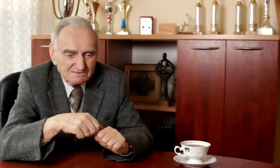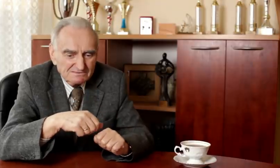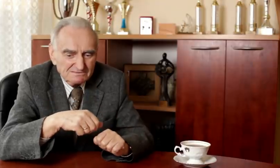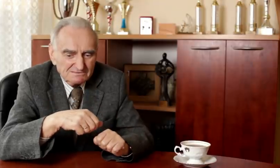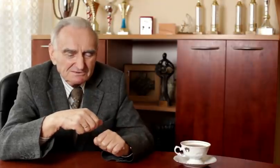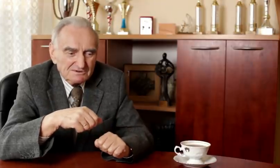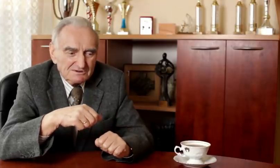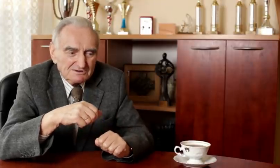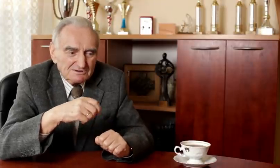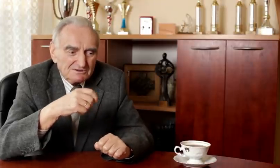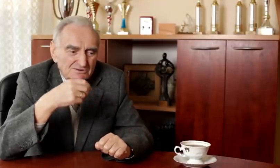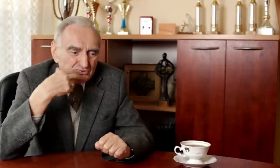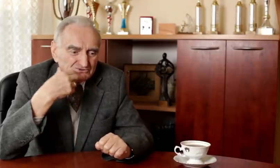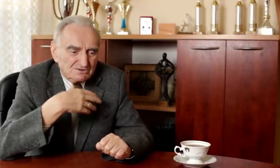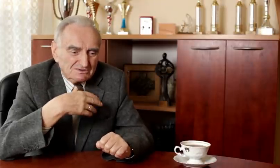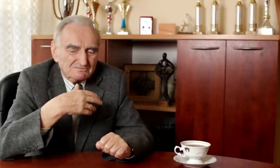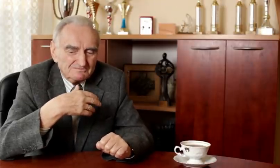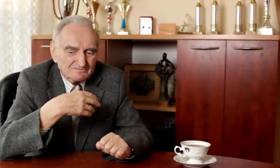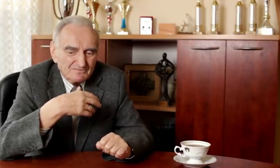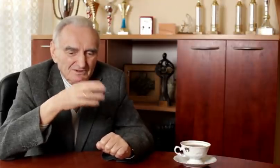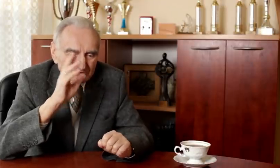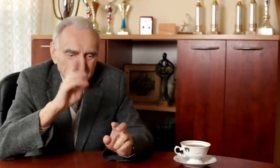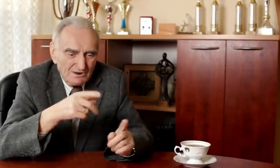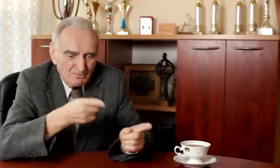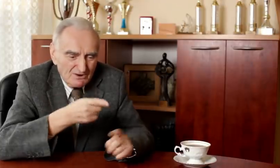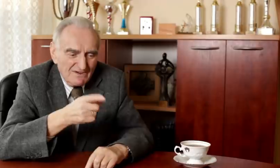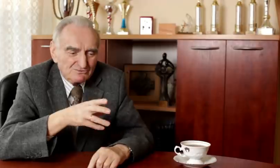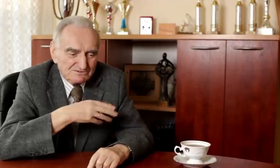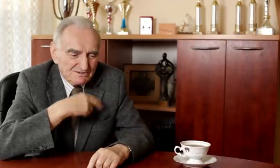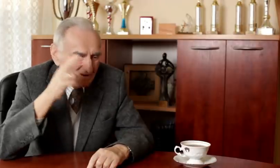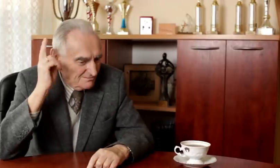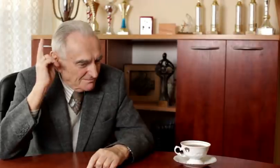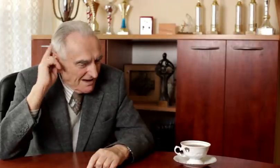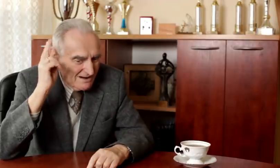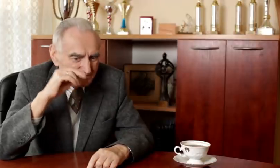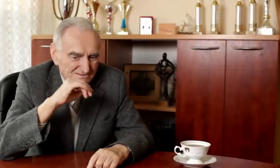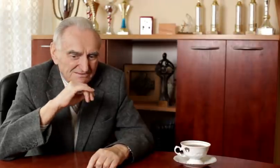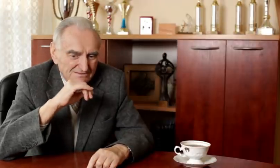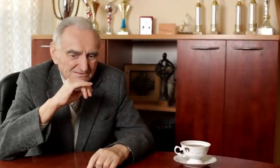Over the years deaf people had surgeries, they were being implanted with CIs,